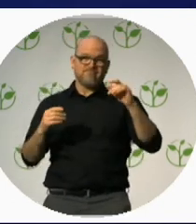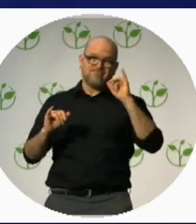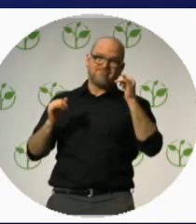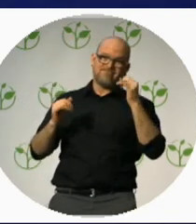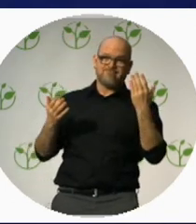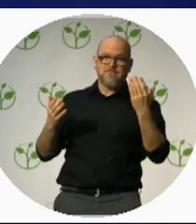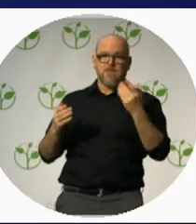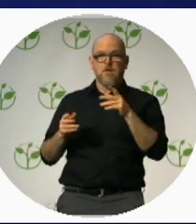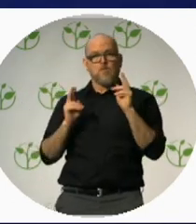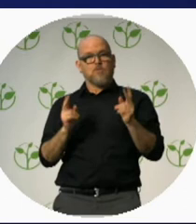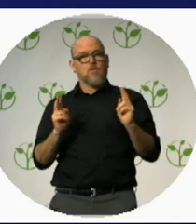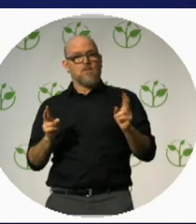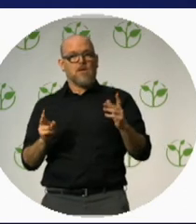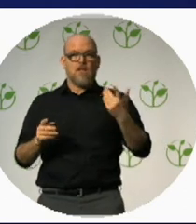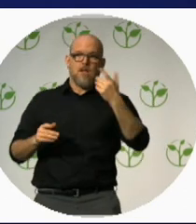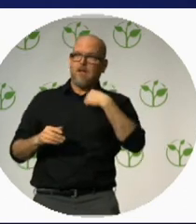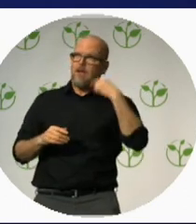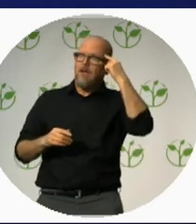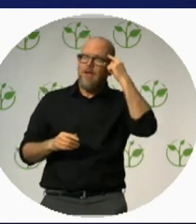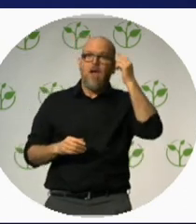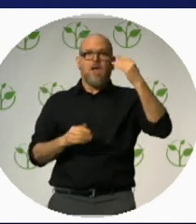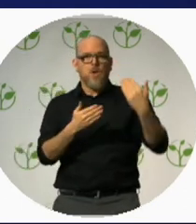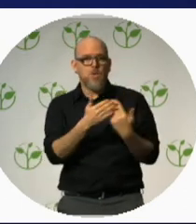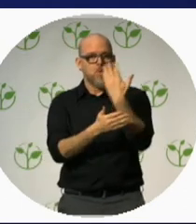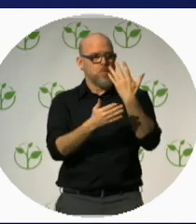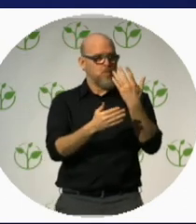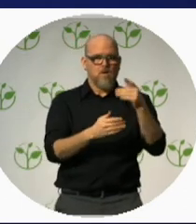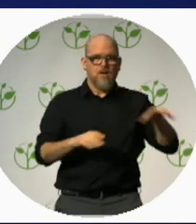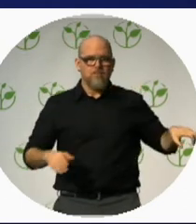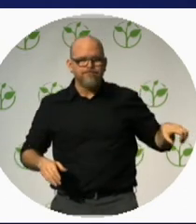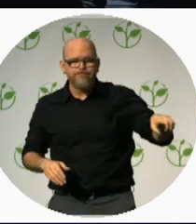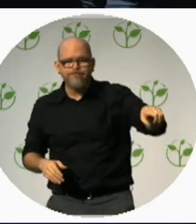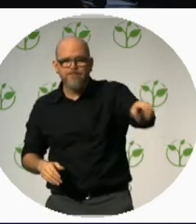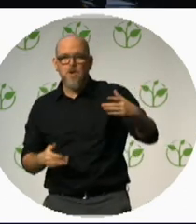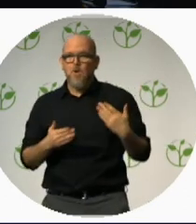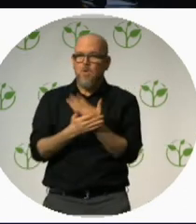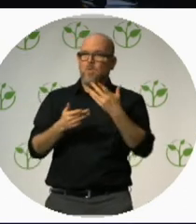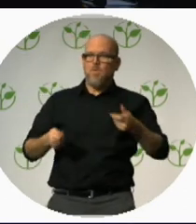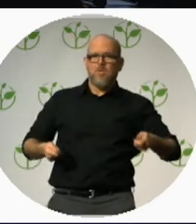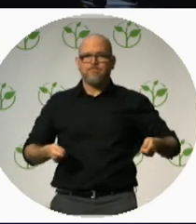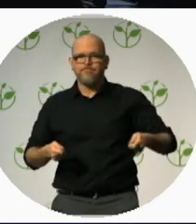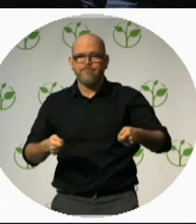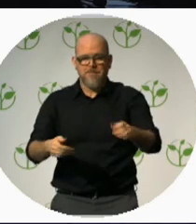Therefore these are people who do not rely on these techniques to survive their everyday life.